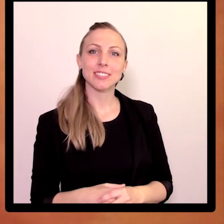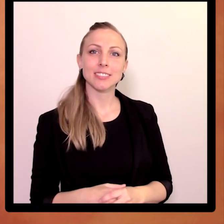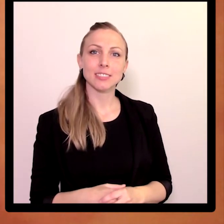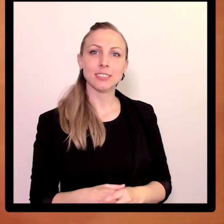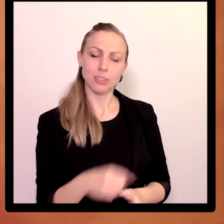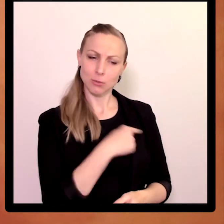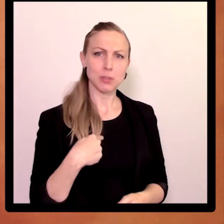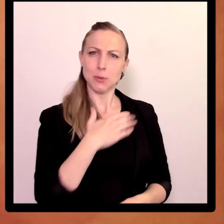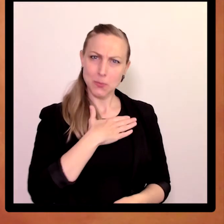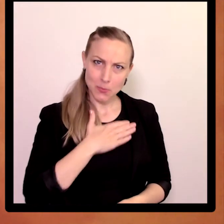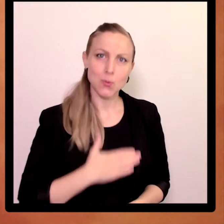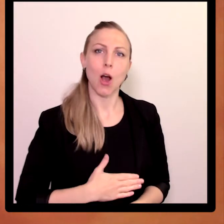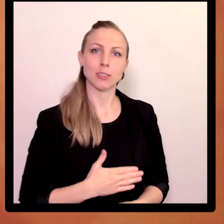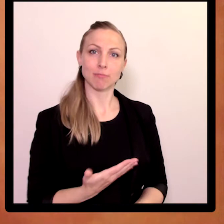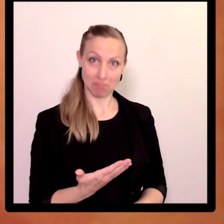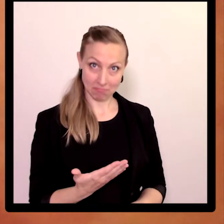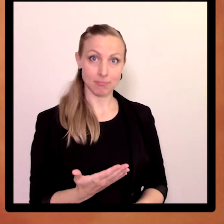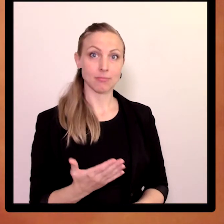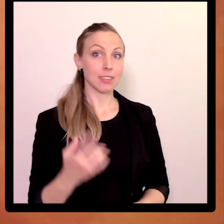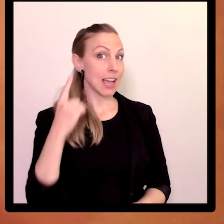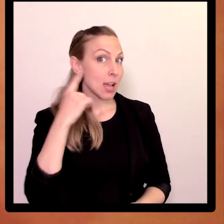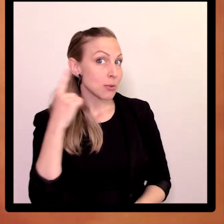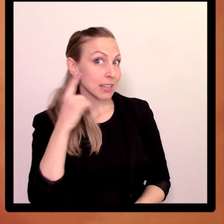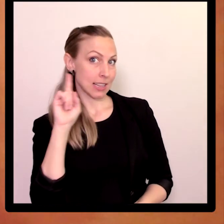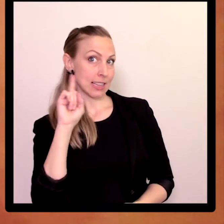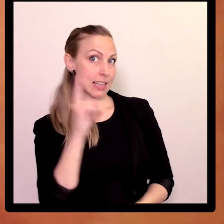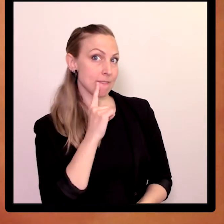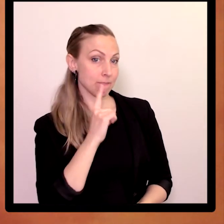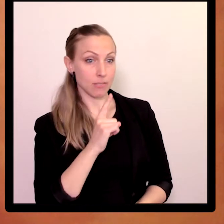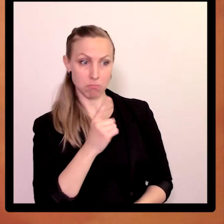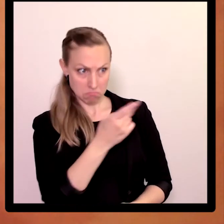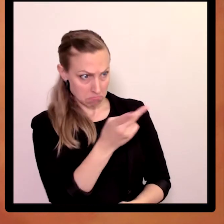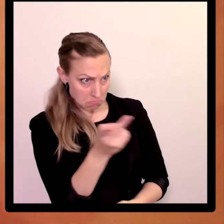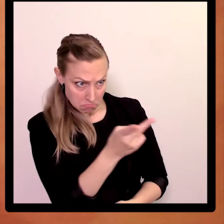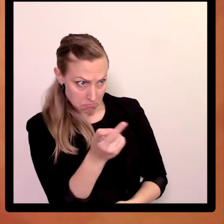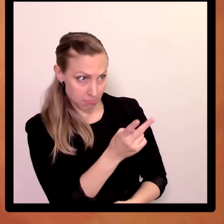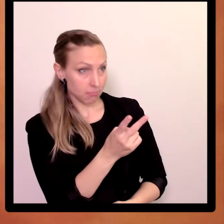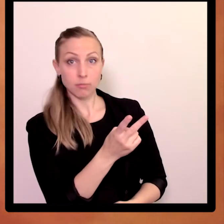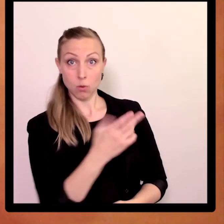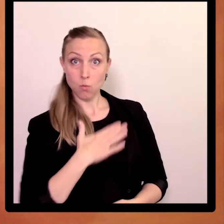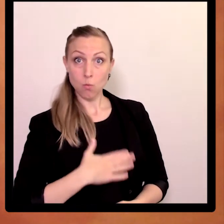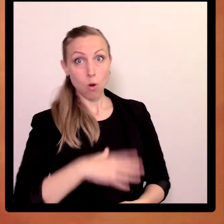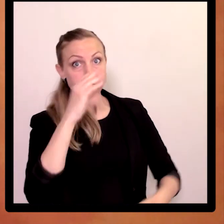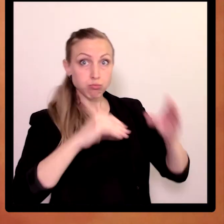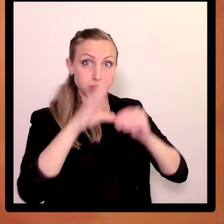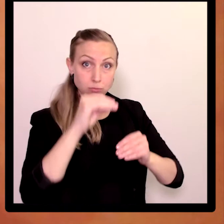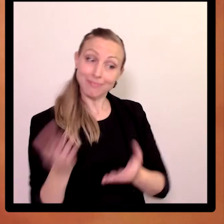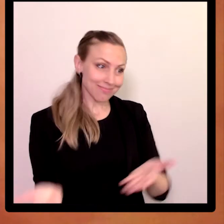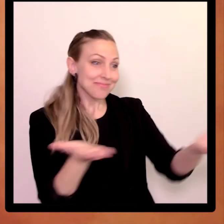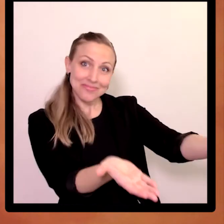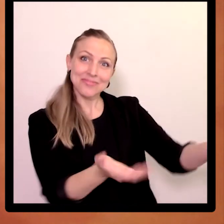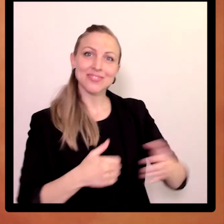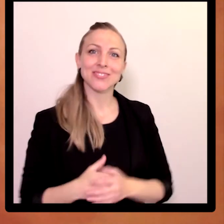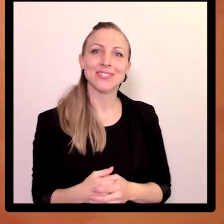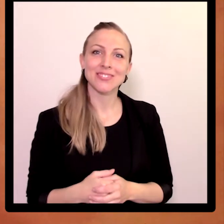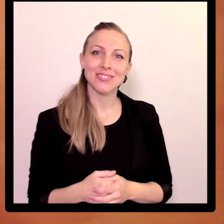Our aim is to reach out to both hearing and deaf people who are interested in learning new signs.